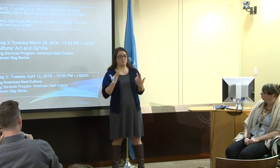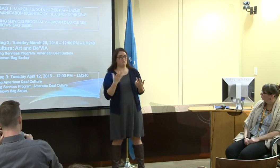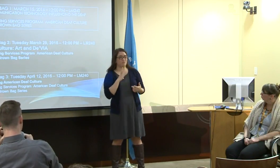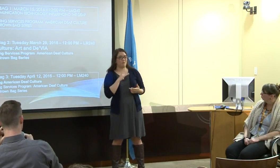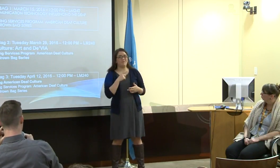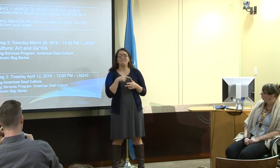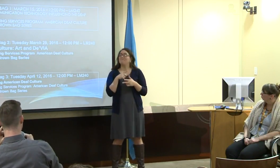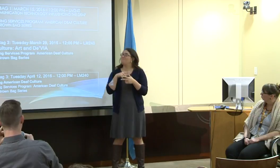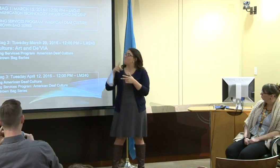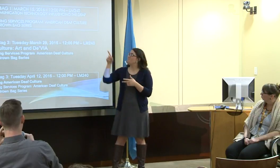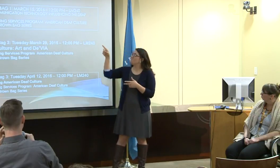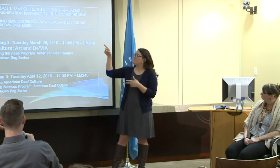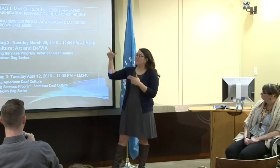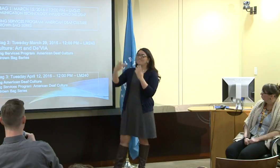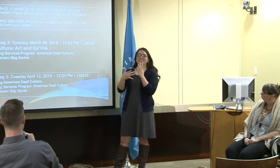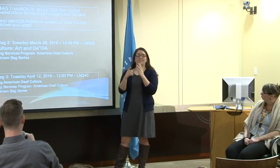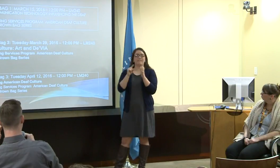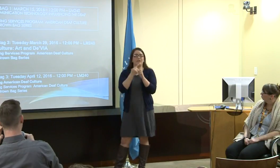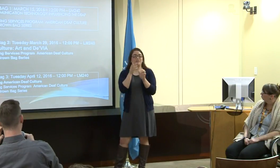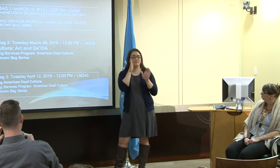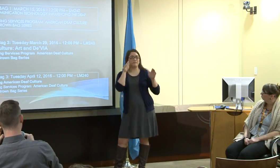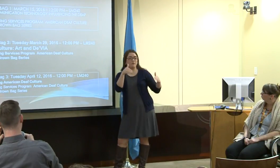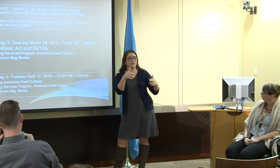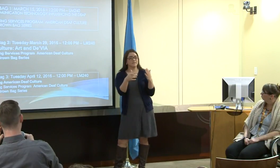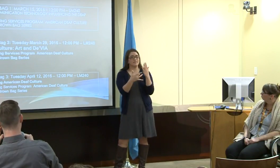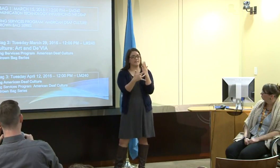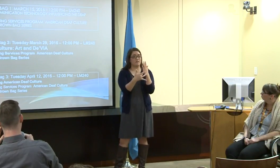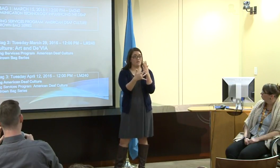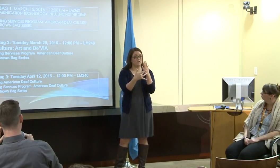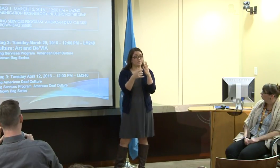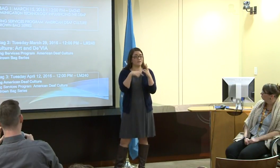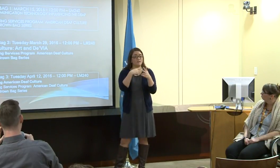Some of you came and some of you were actually involved in the panel for that one, so that was really cool.